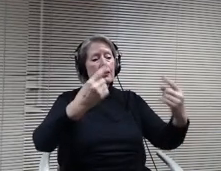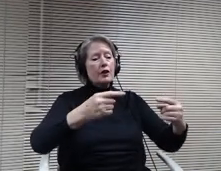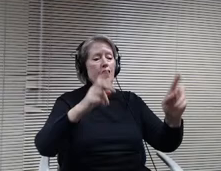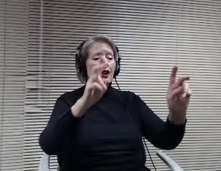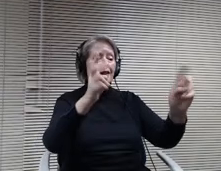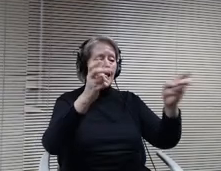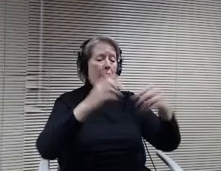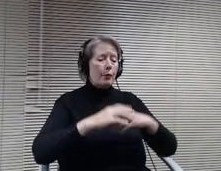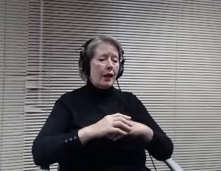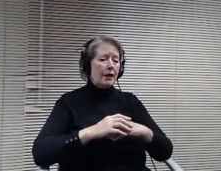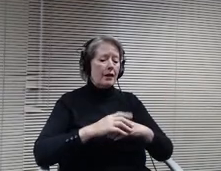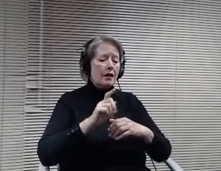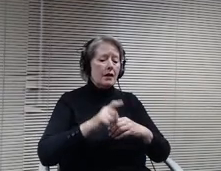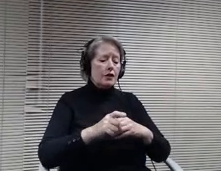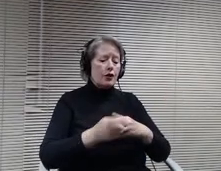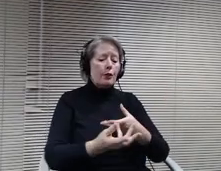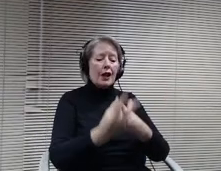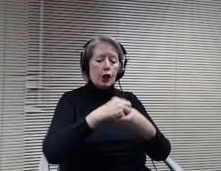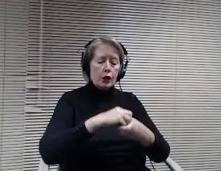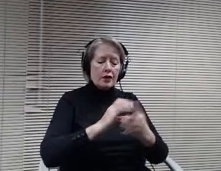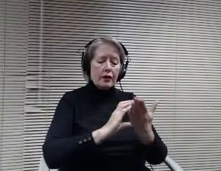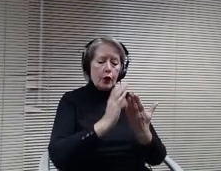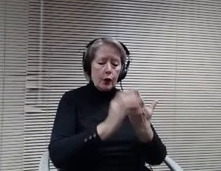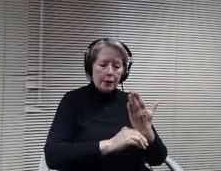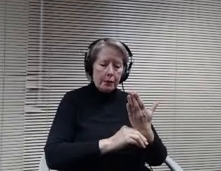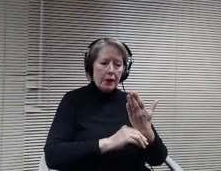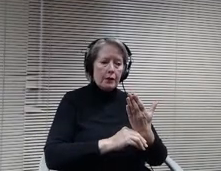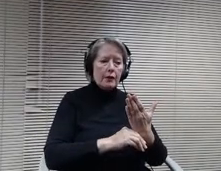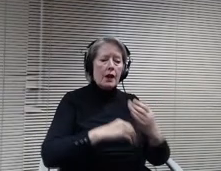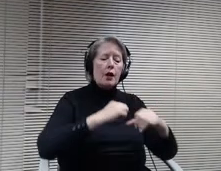curriculum, protecting the educational needs of bipac, an